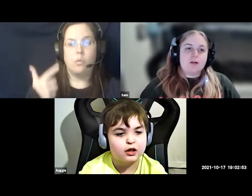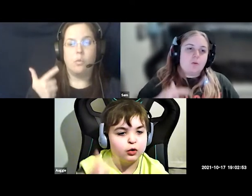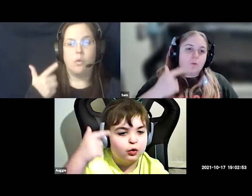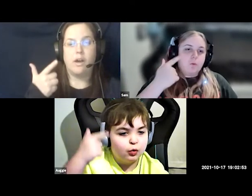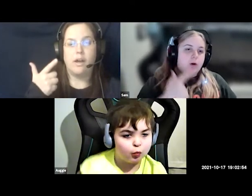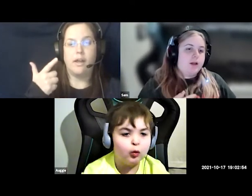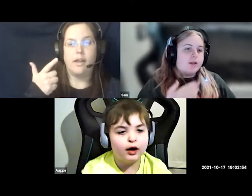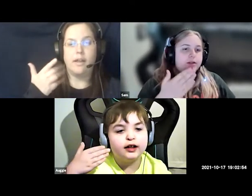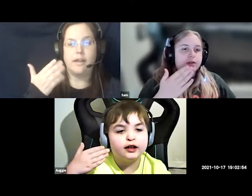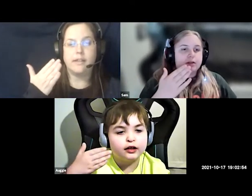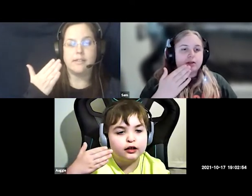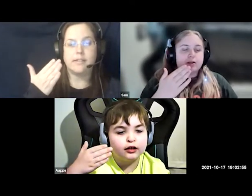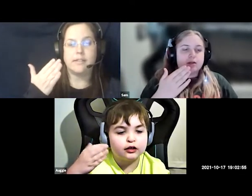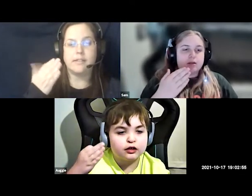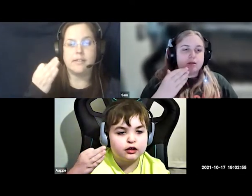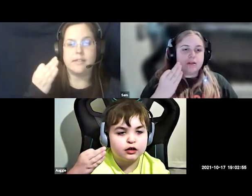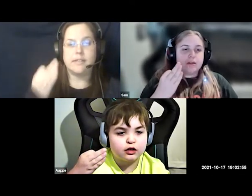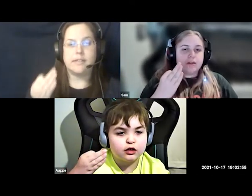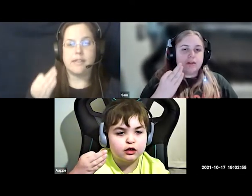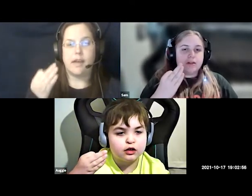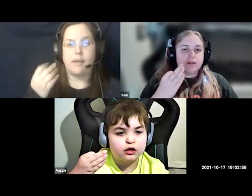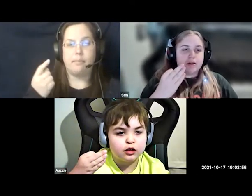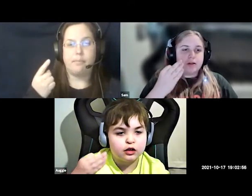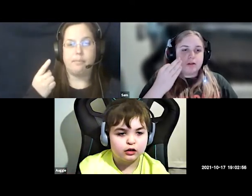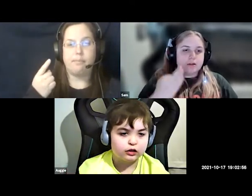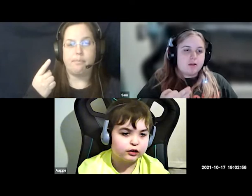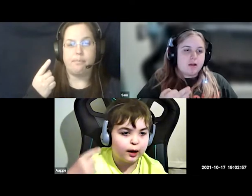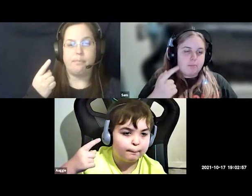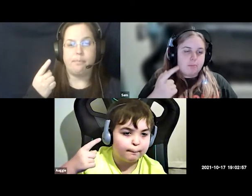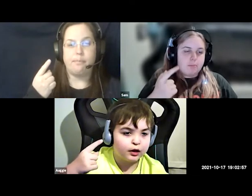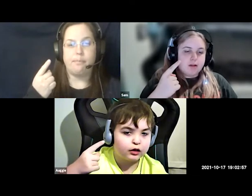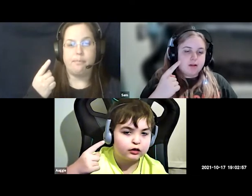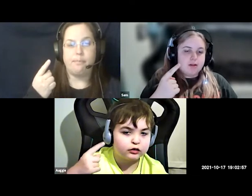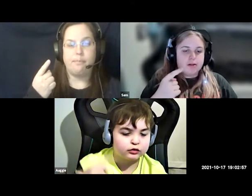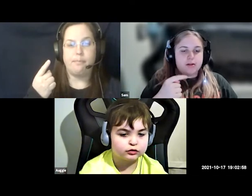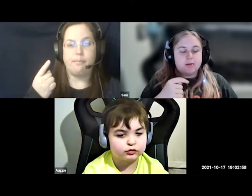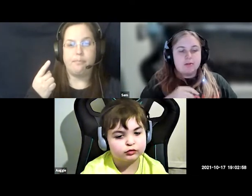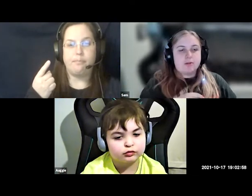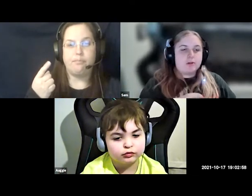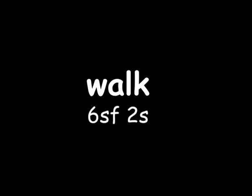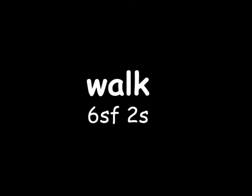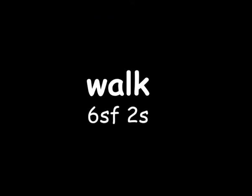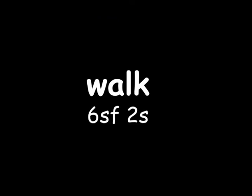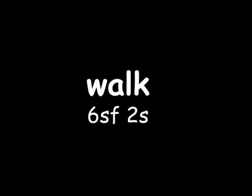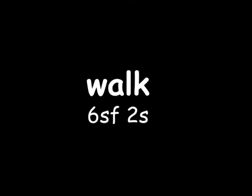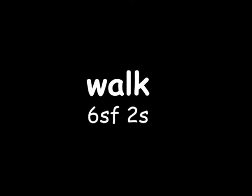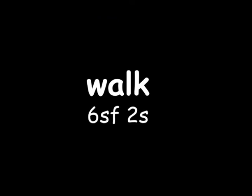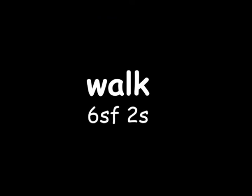what's up